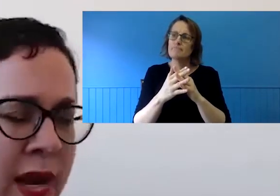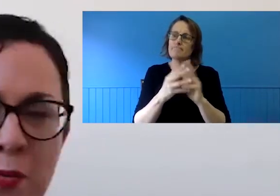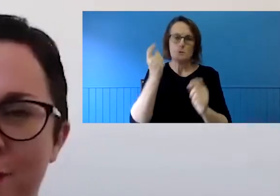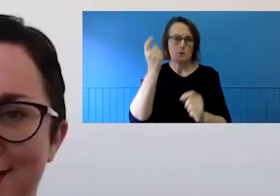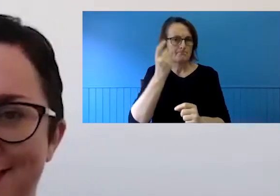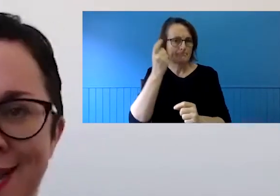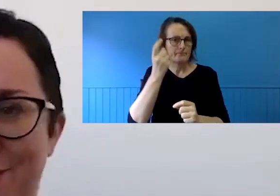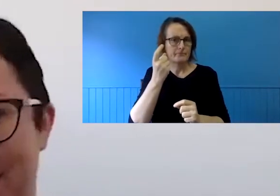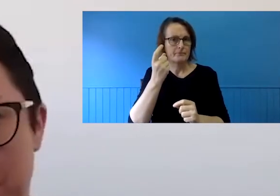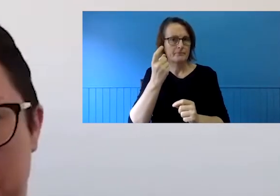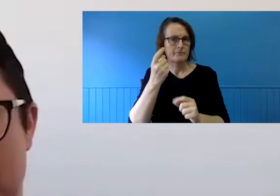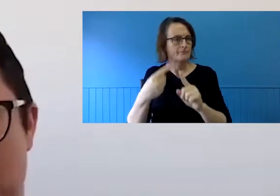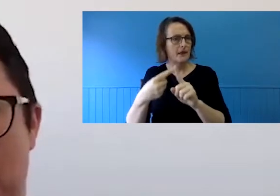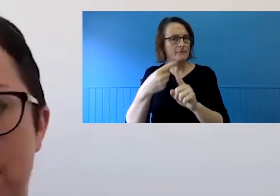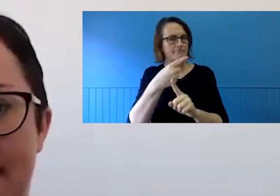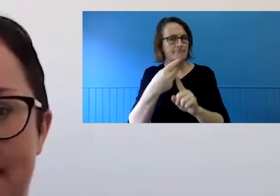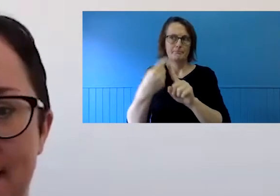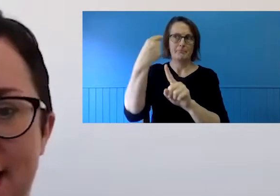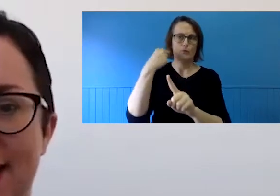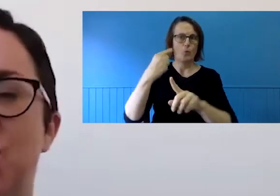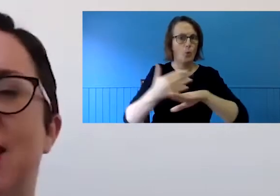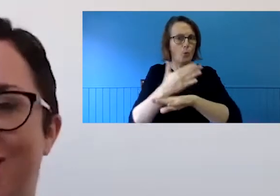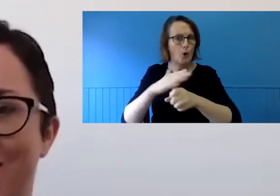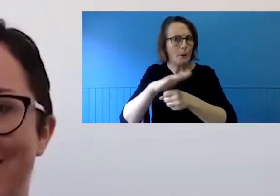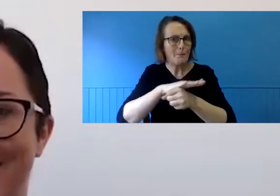what our workplaces and, in fact, what the world has achieved in such